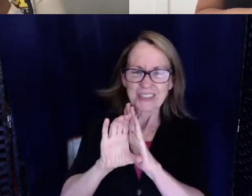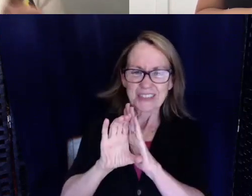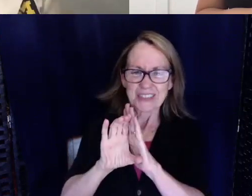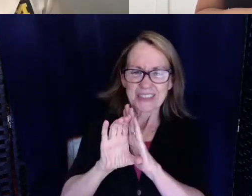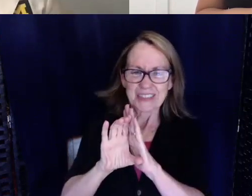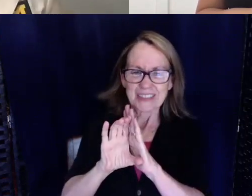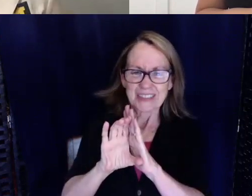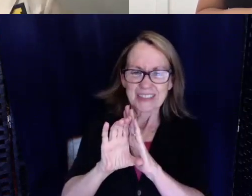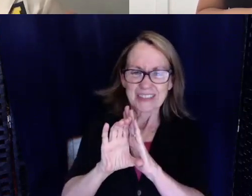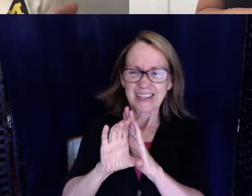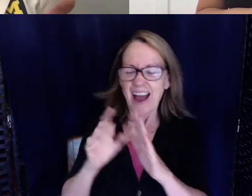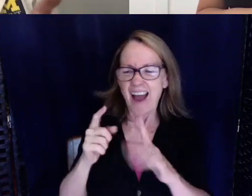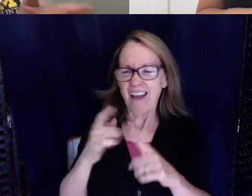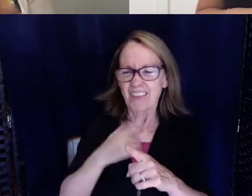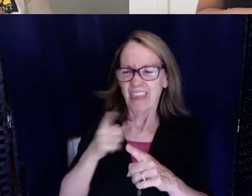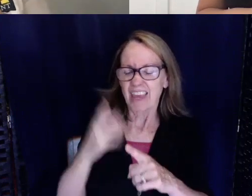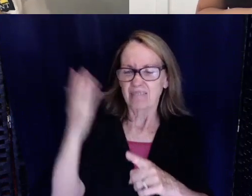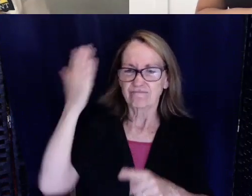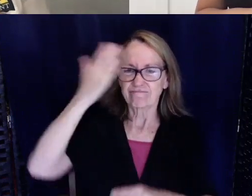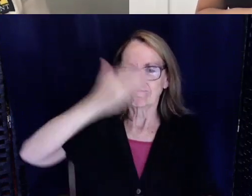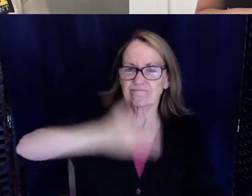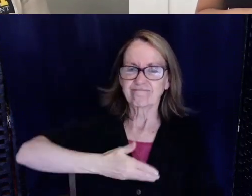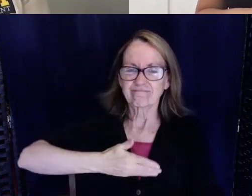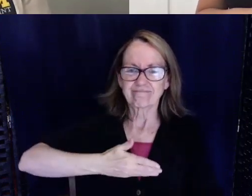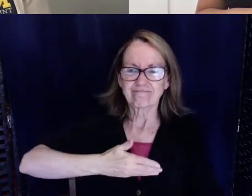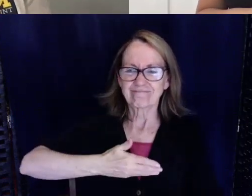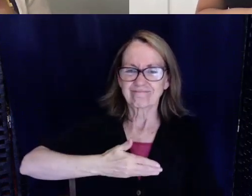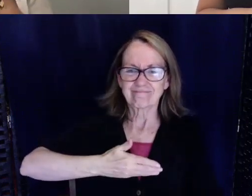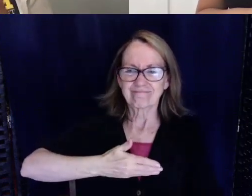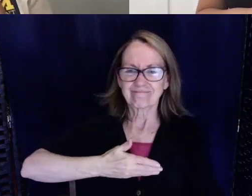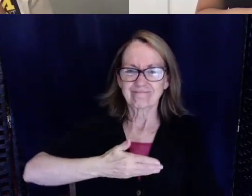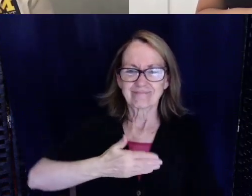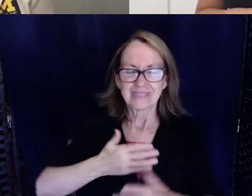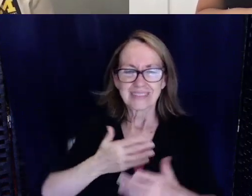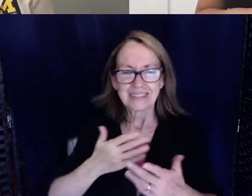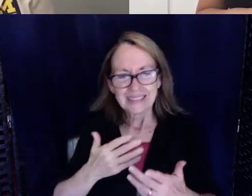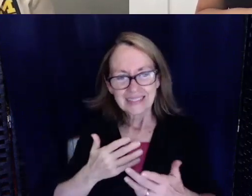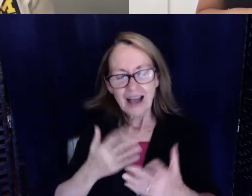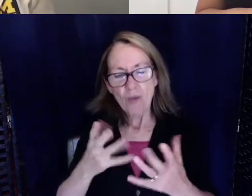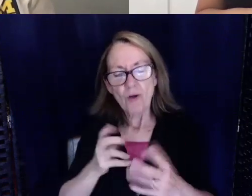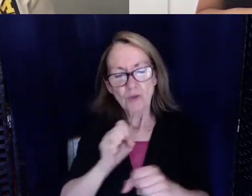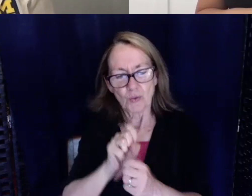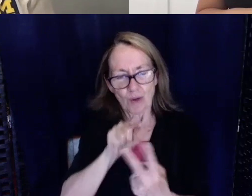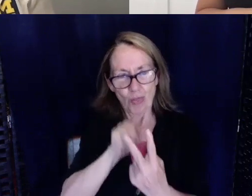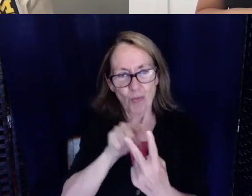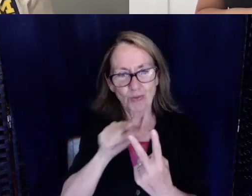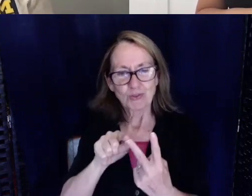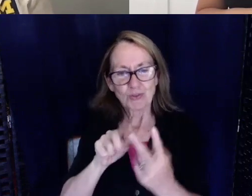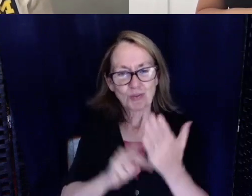So I would like to work on those two projects because I feel like that's something that